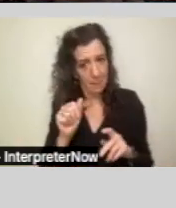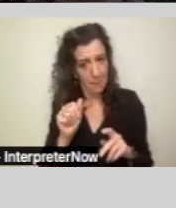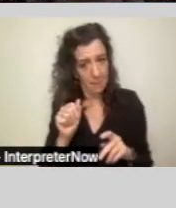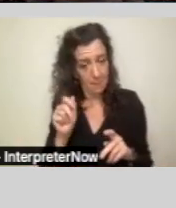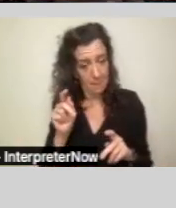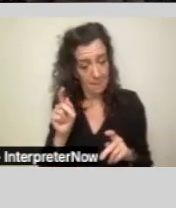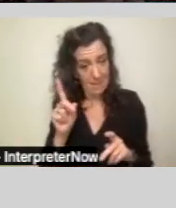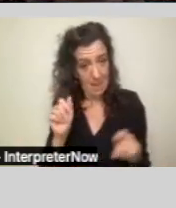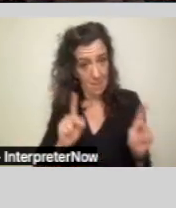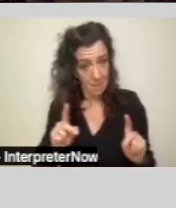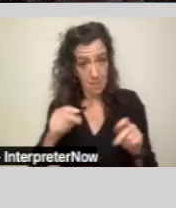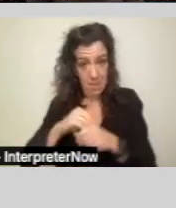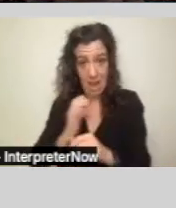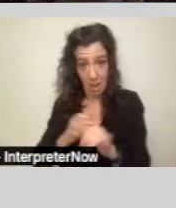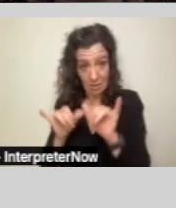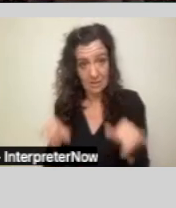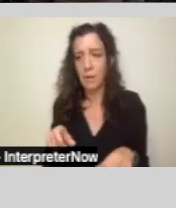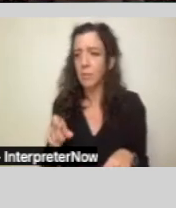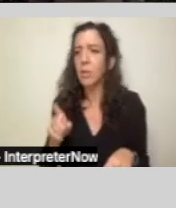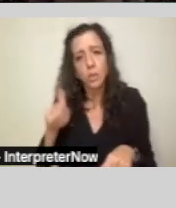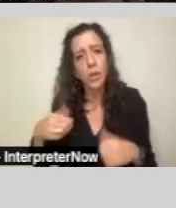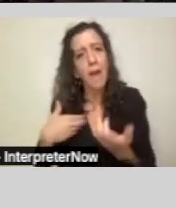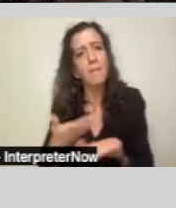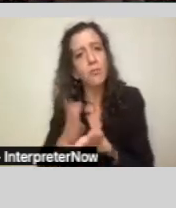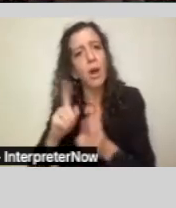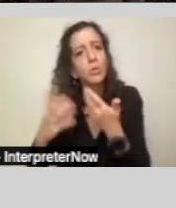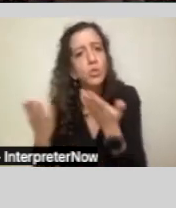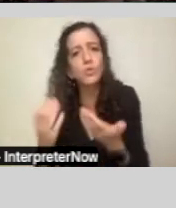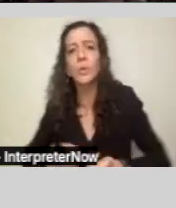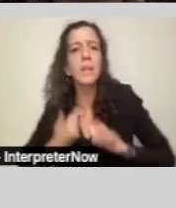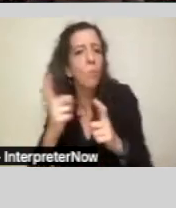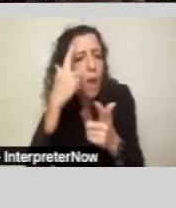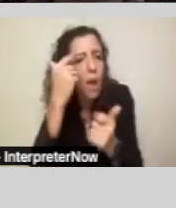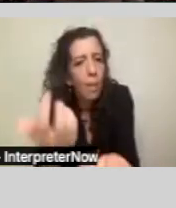can live where they want and with whom they want; to spend time doing things that are